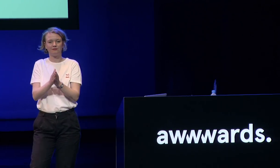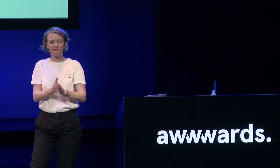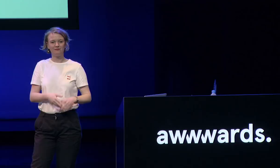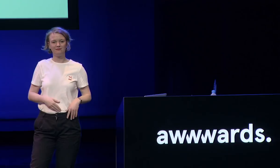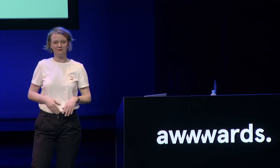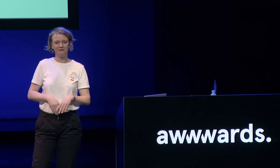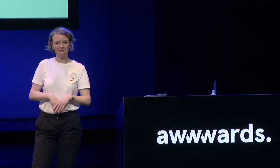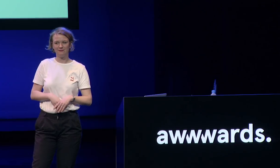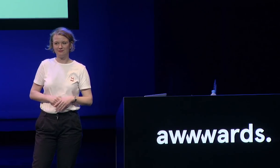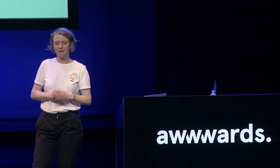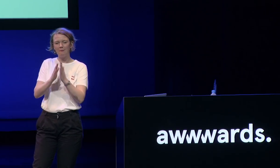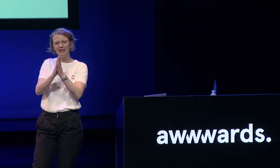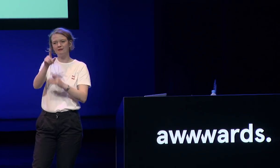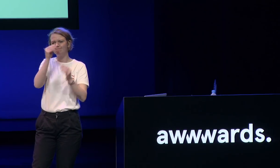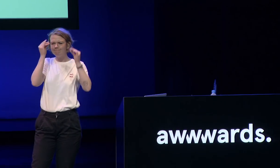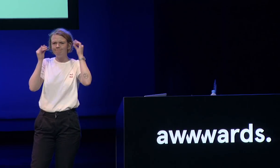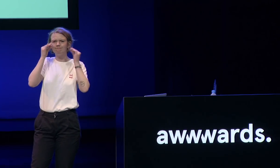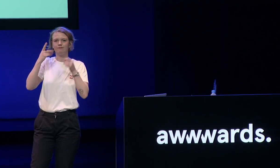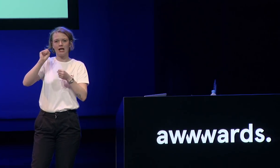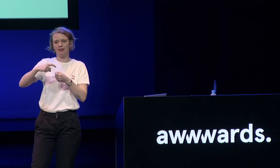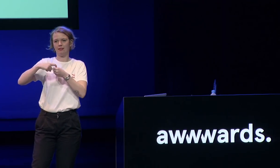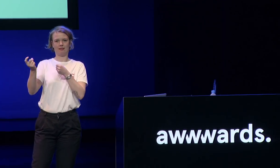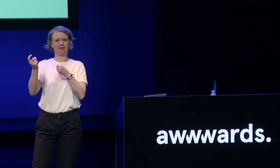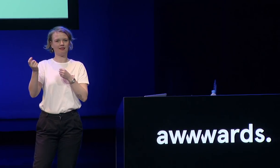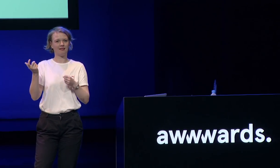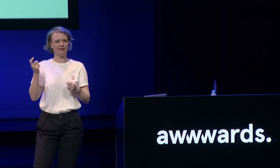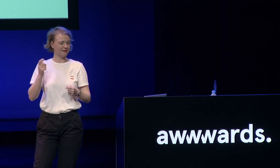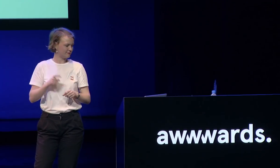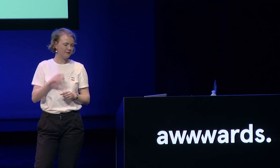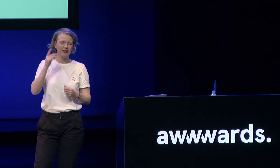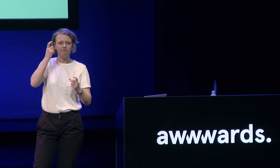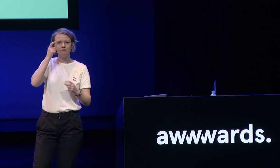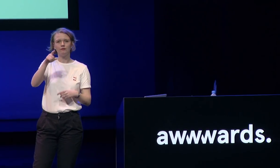ringing and I can't answer so please when you design something make sure the